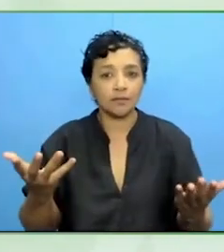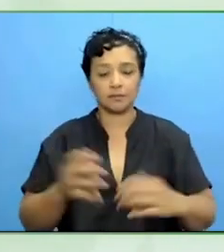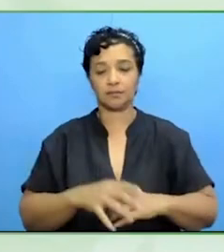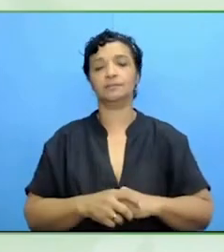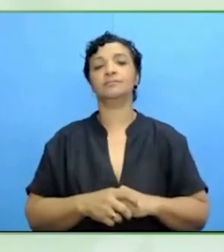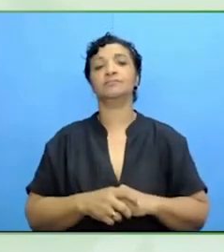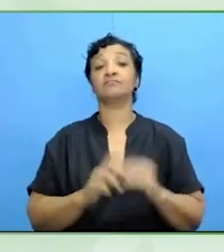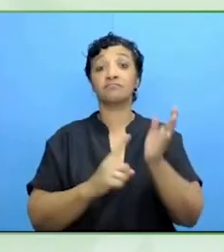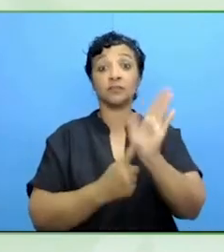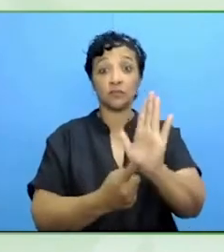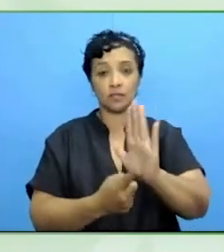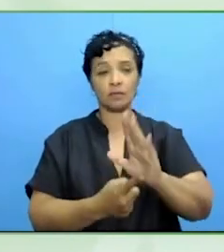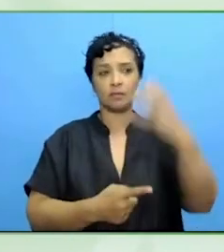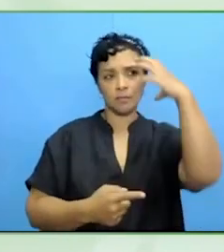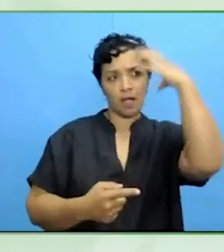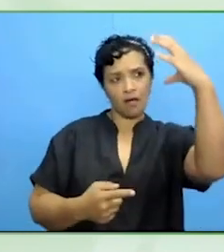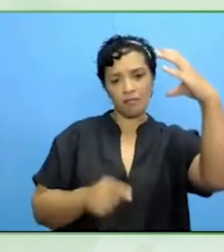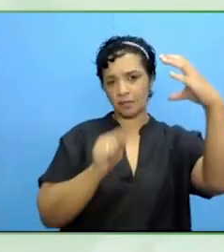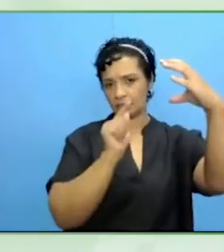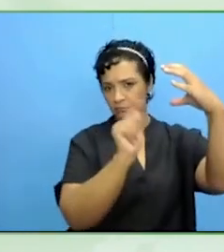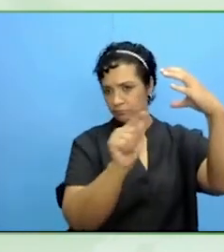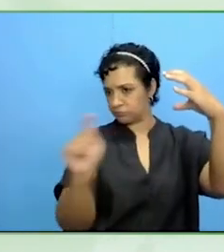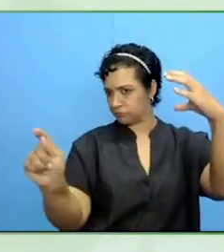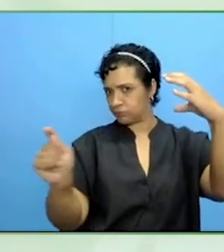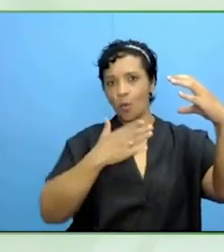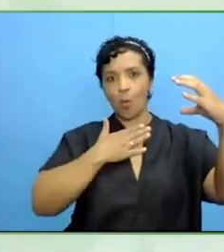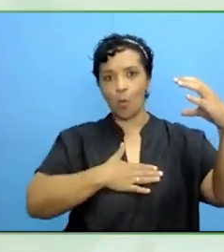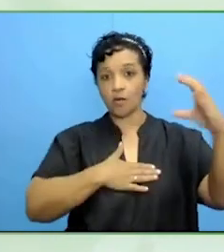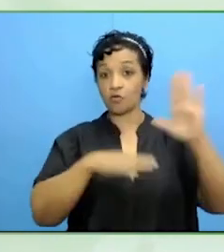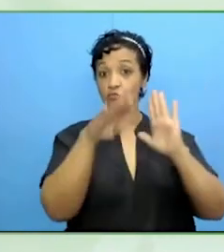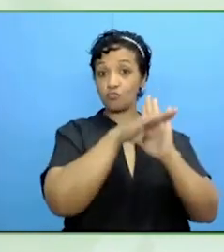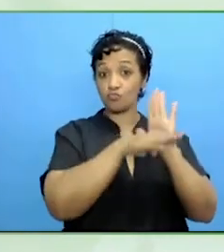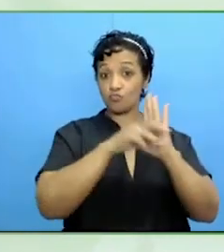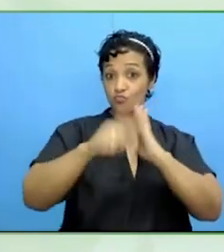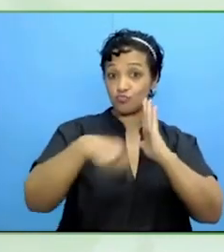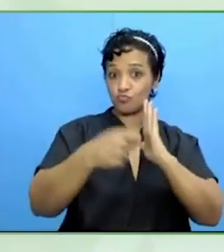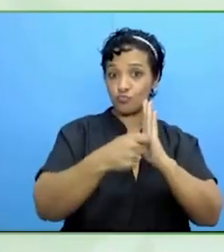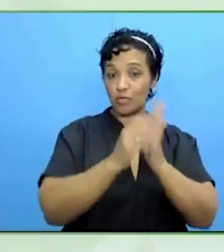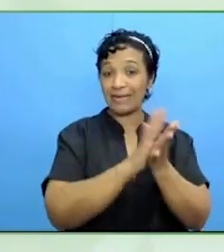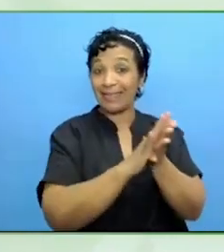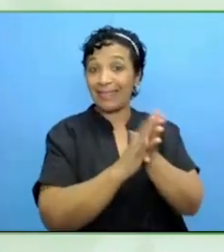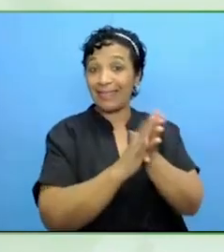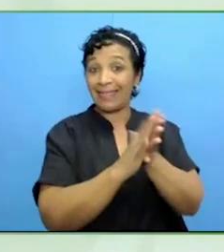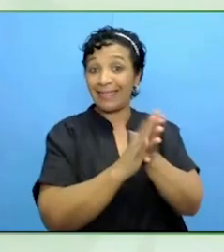They want to implement effective programs but they often struggle with how to do that.